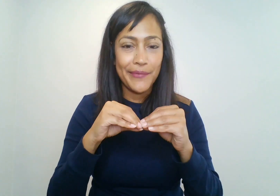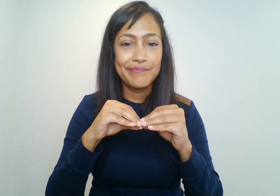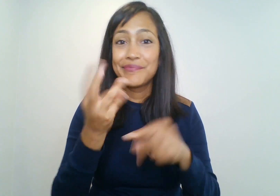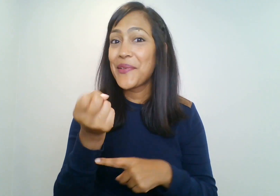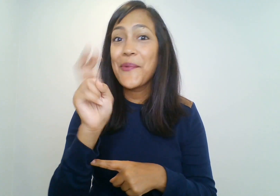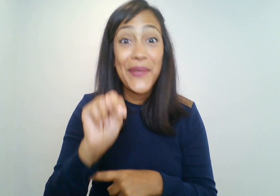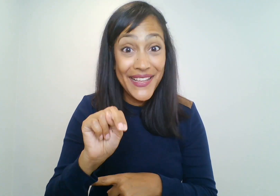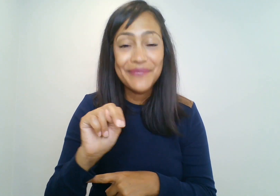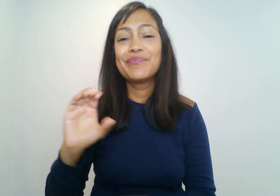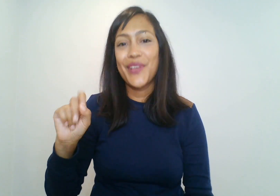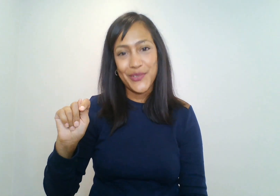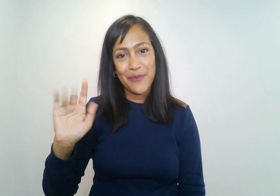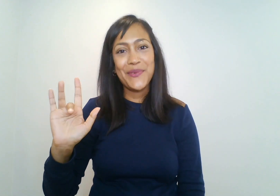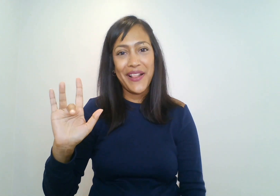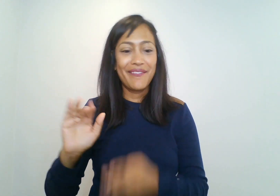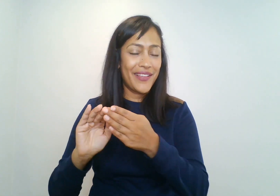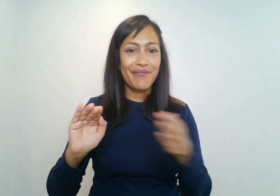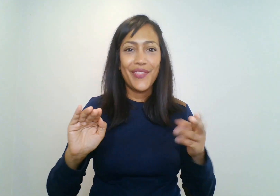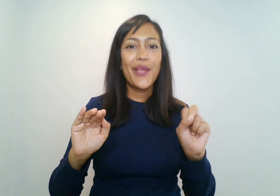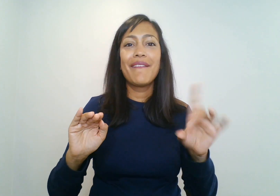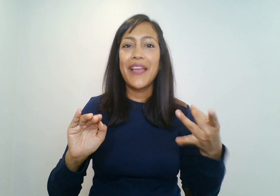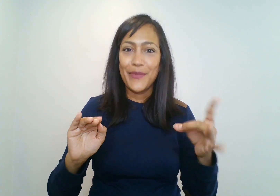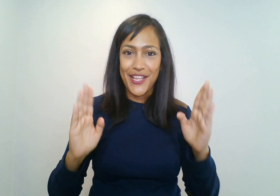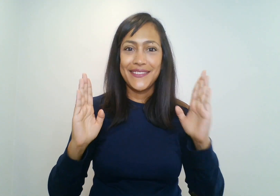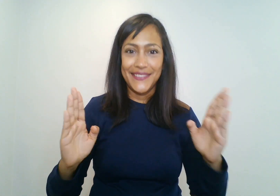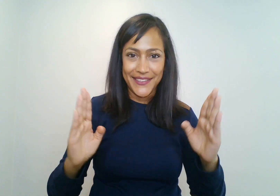their project between October 25- November 18, 2021.